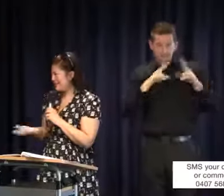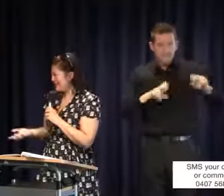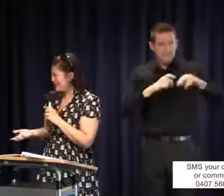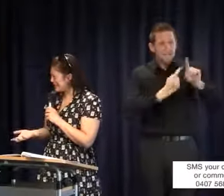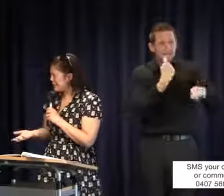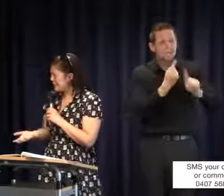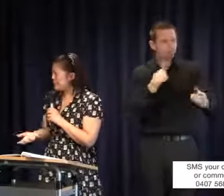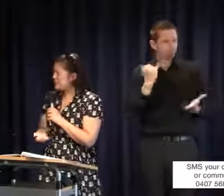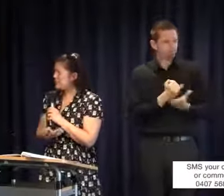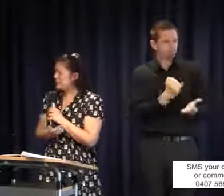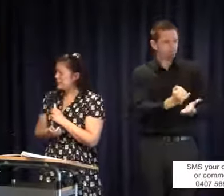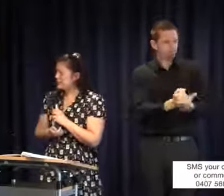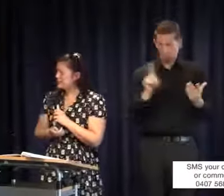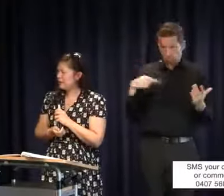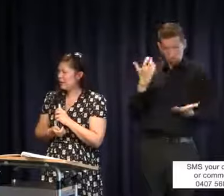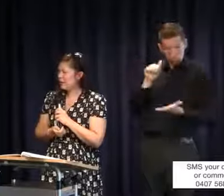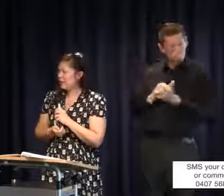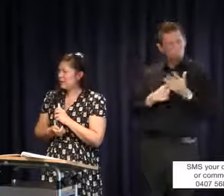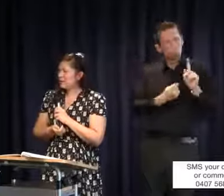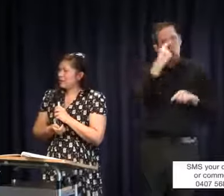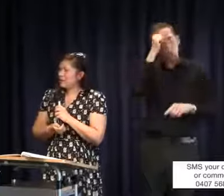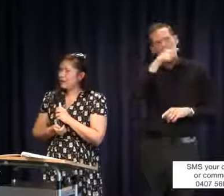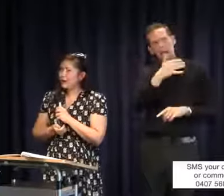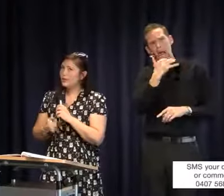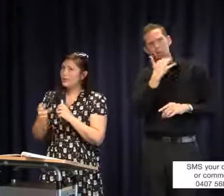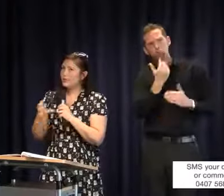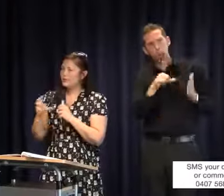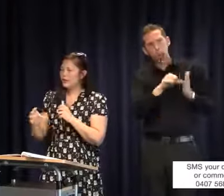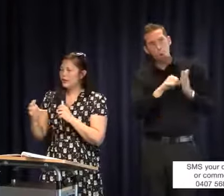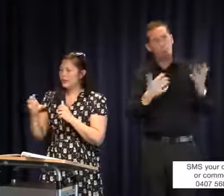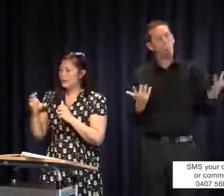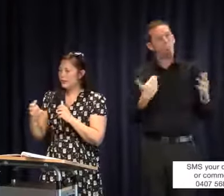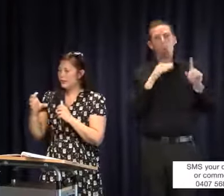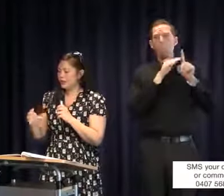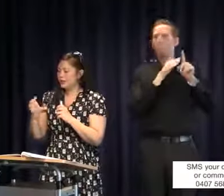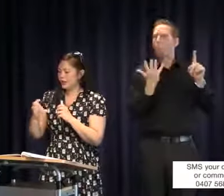is that something we're entitled to as parents, knowing where the funding money for our children